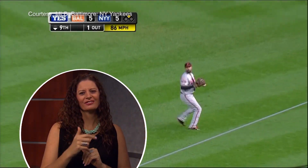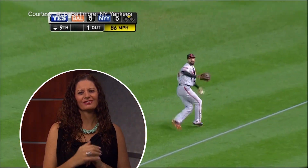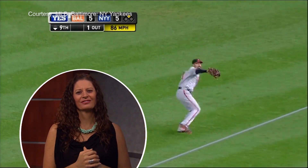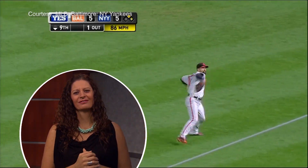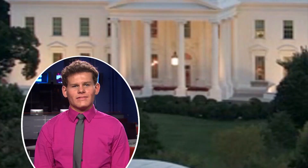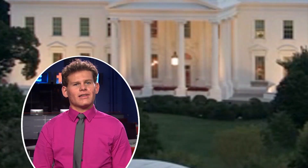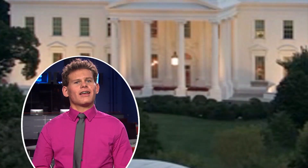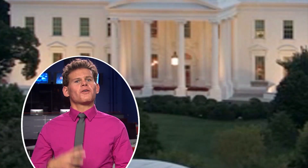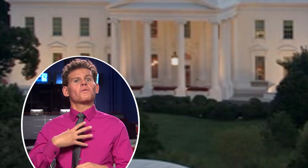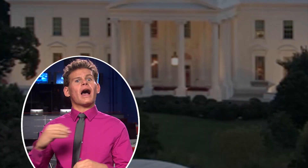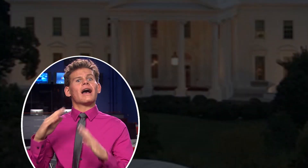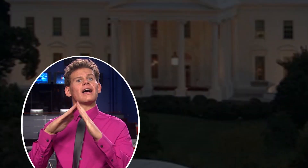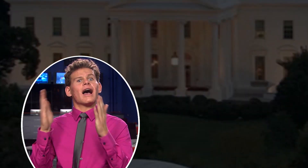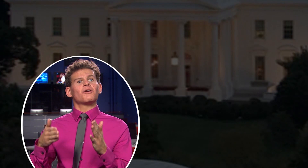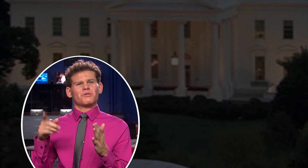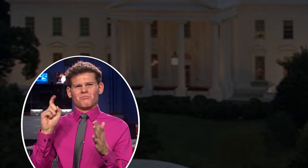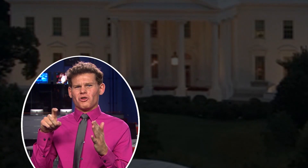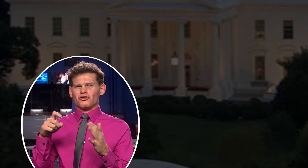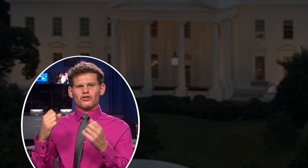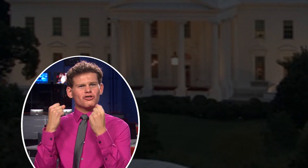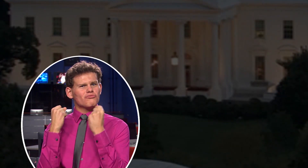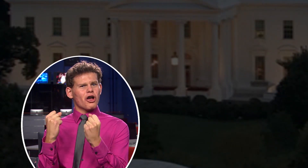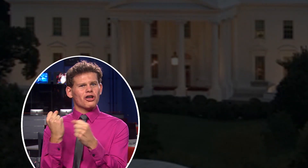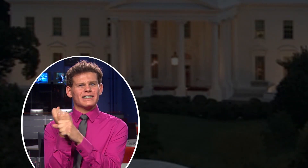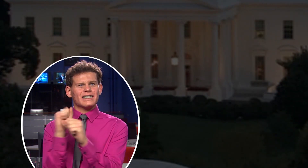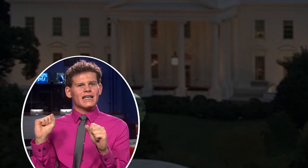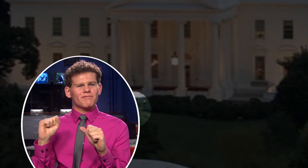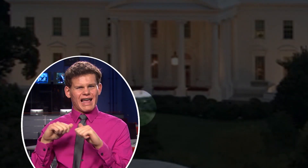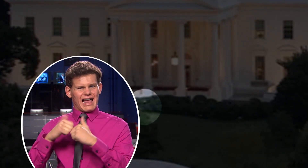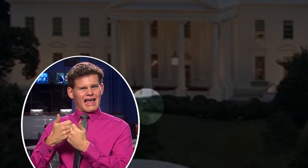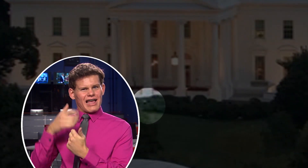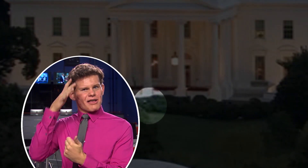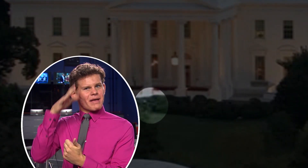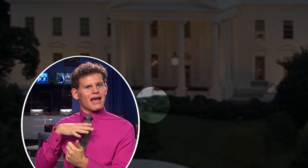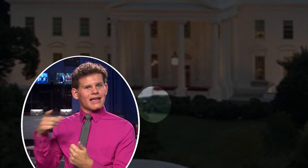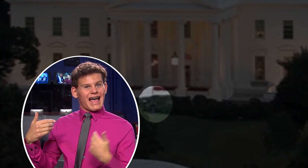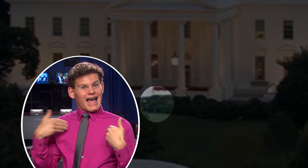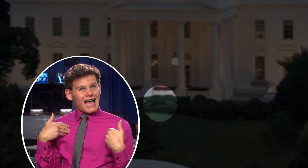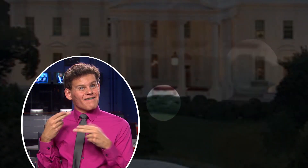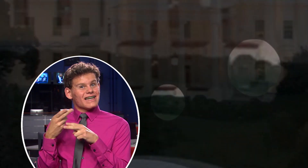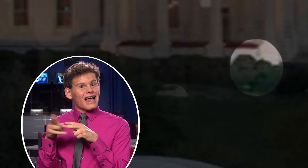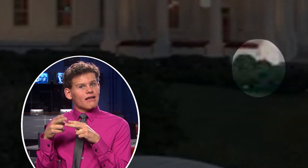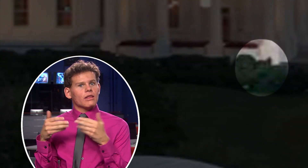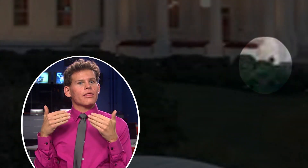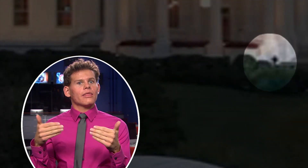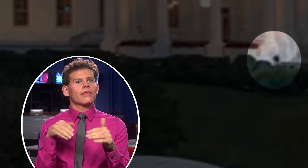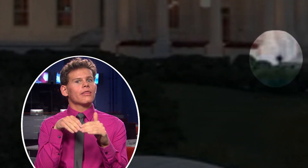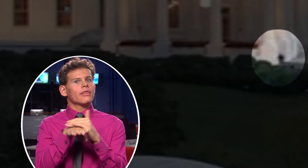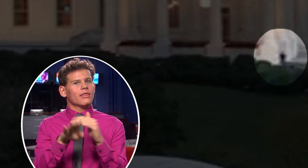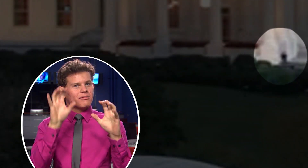The White house - It's supposed to be a secure fortress! So How did a man, with a knife, make it